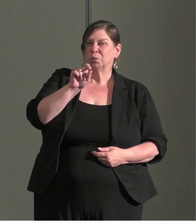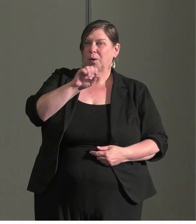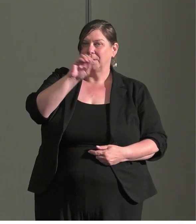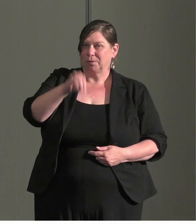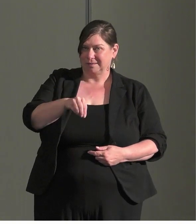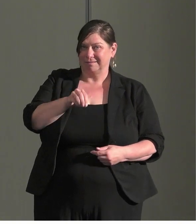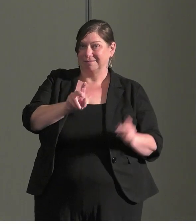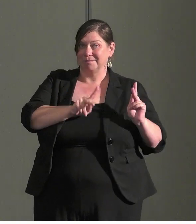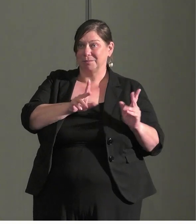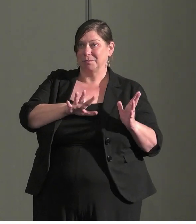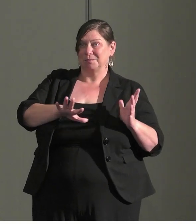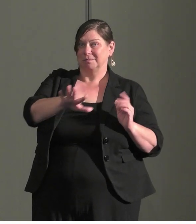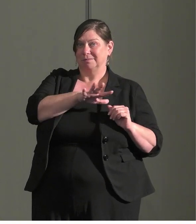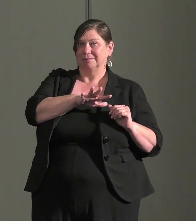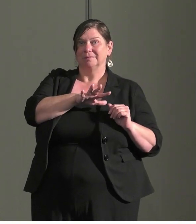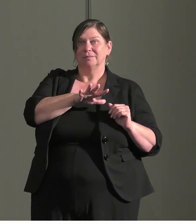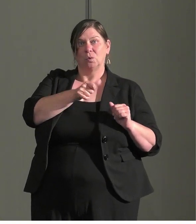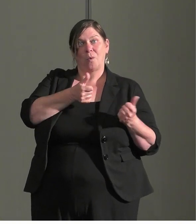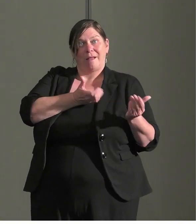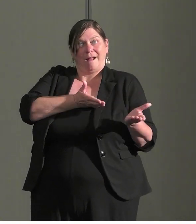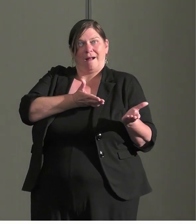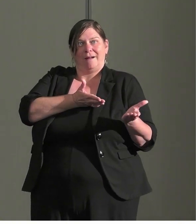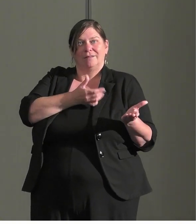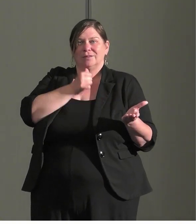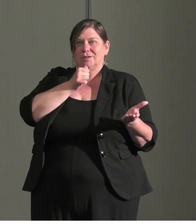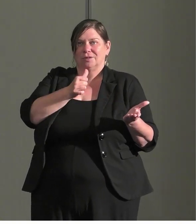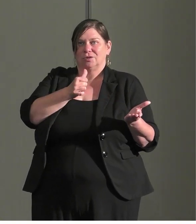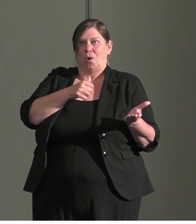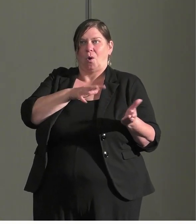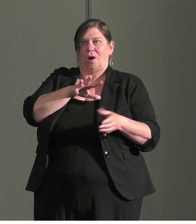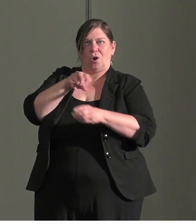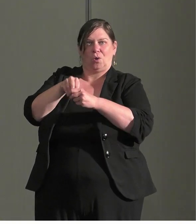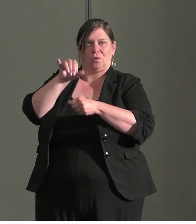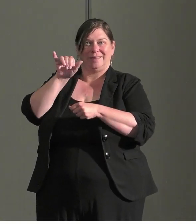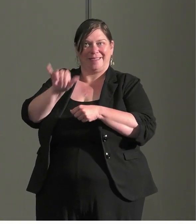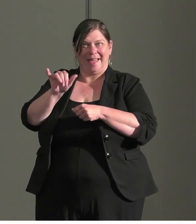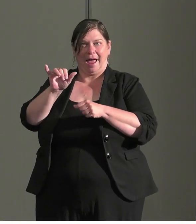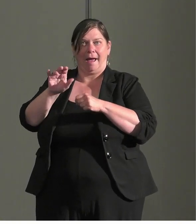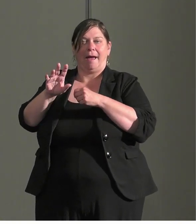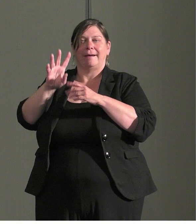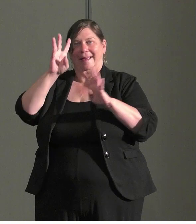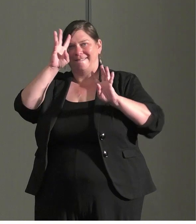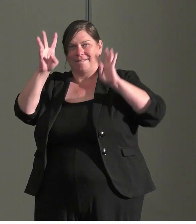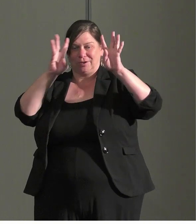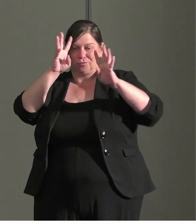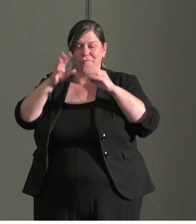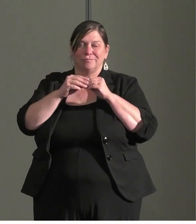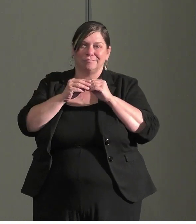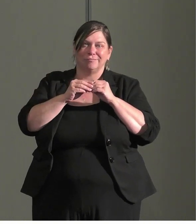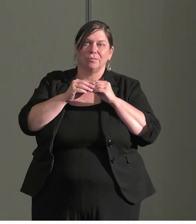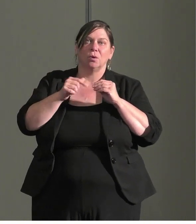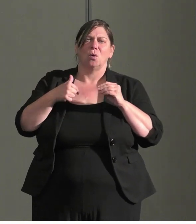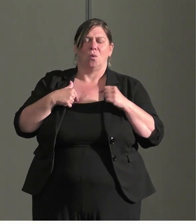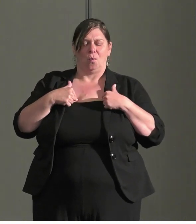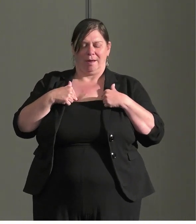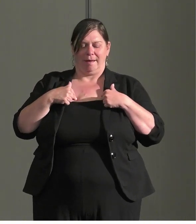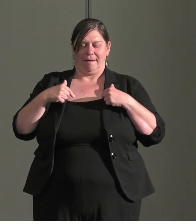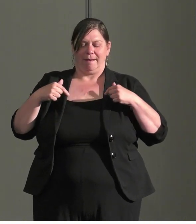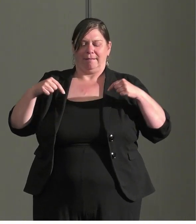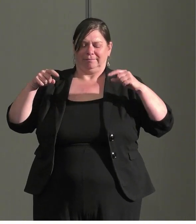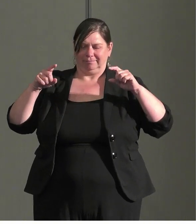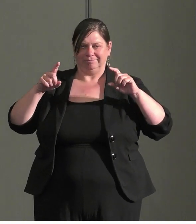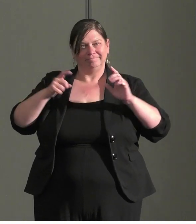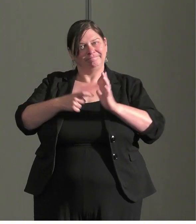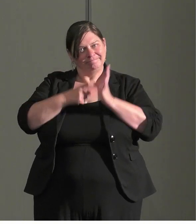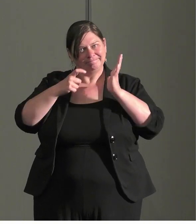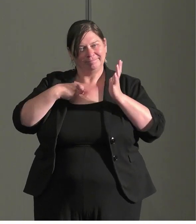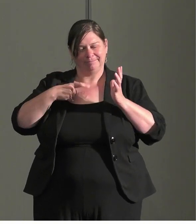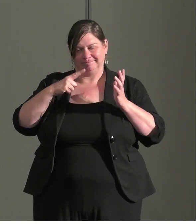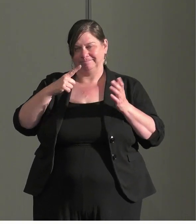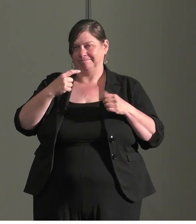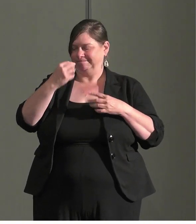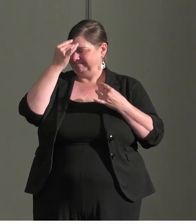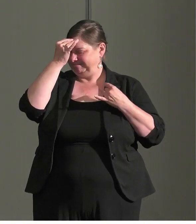who exists don't tend to get included in innovation. We need to intentionally put people